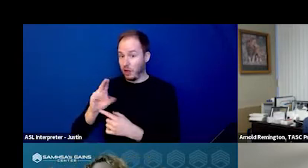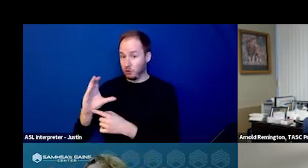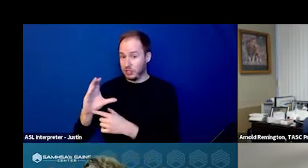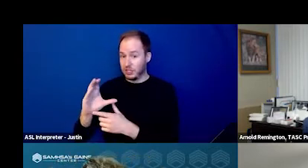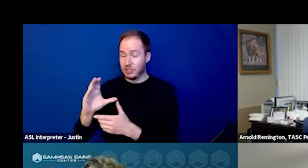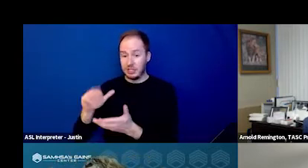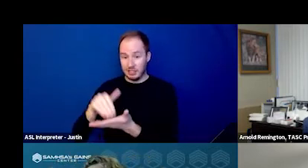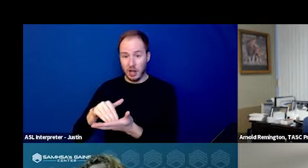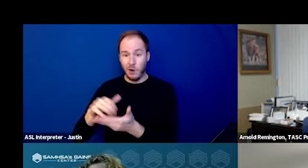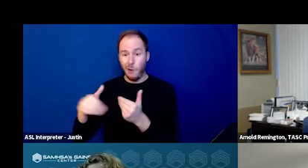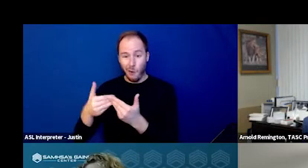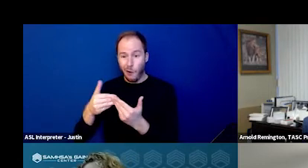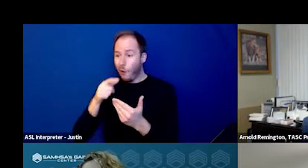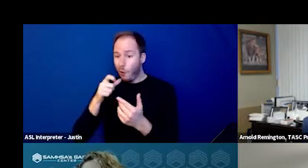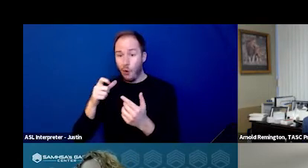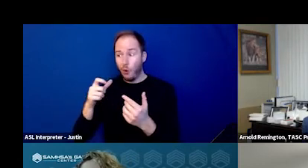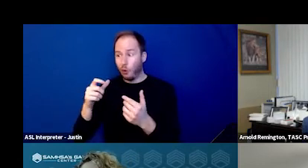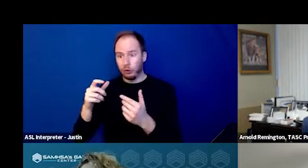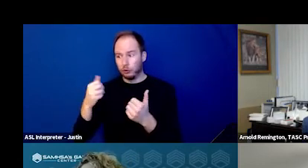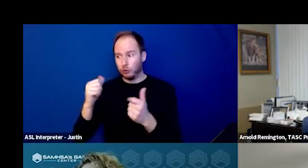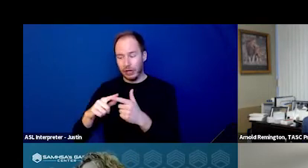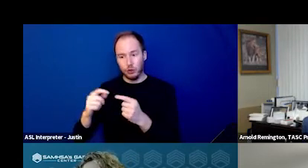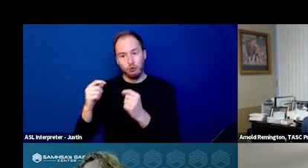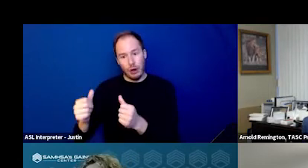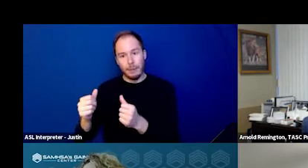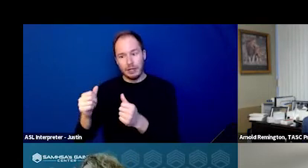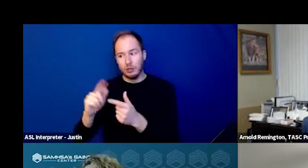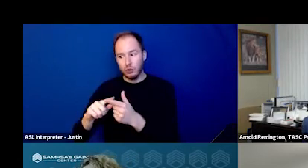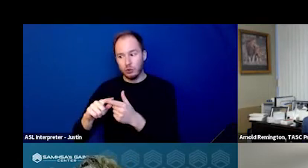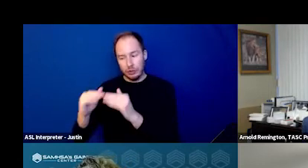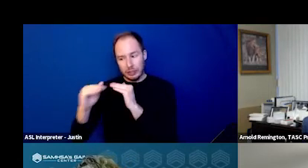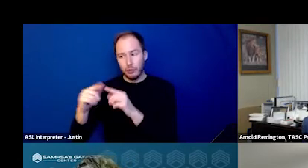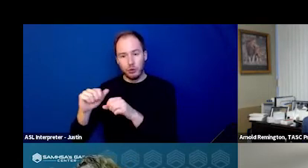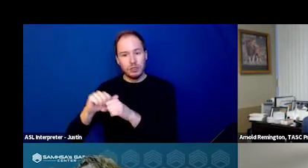all of the people that we were rapidly stabilizing and discharging to home were looking for inpatient beds.